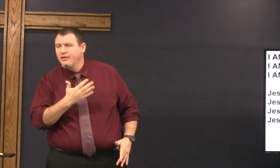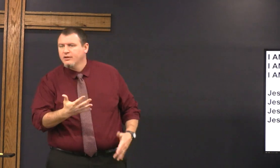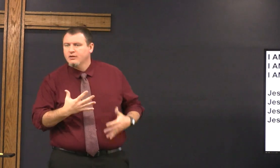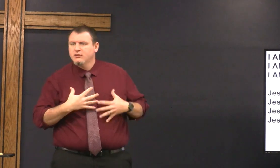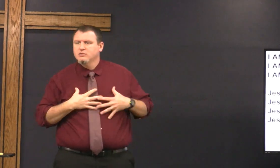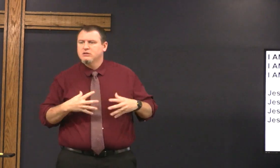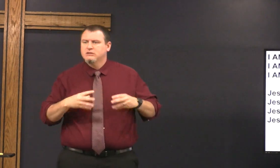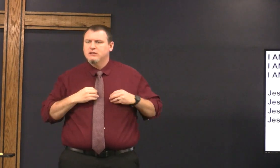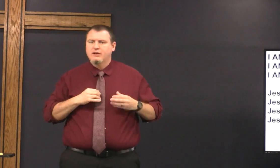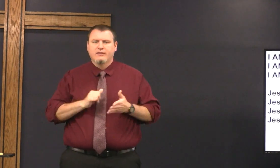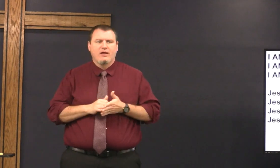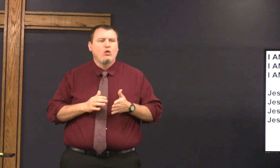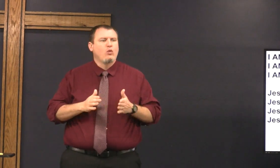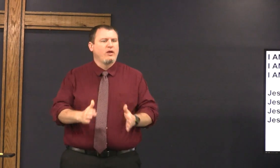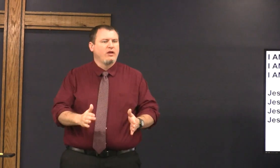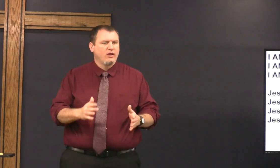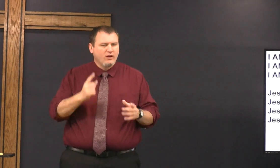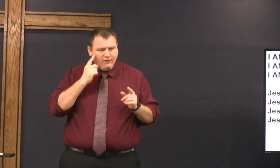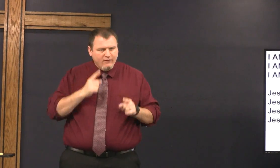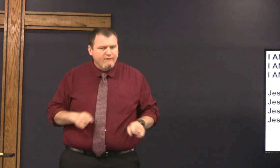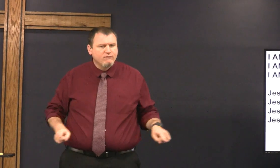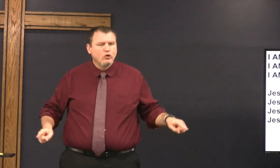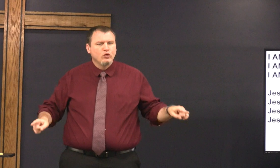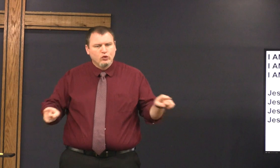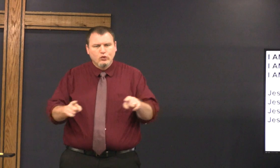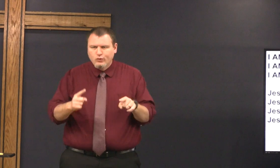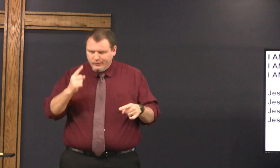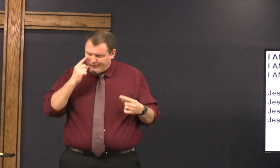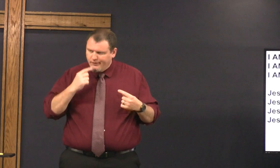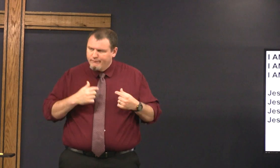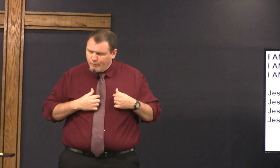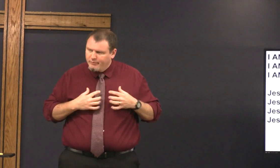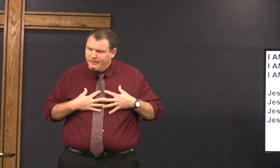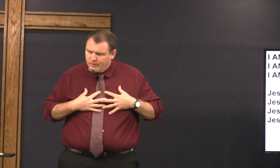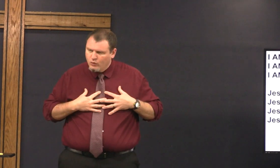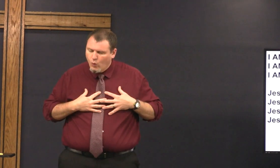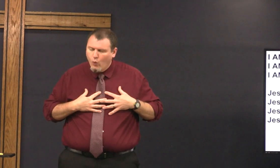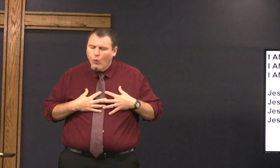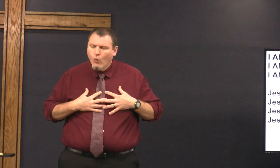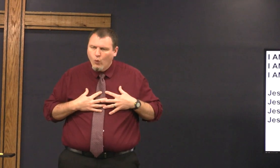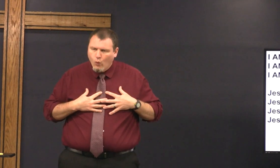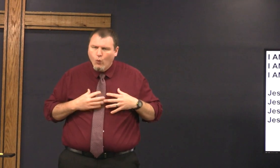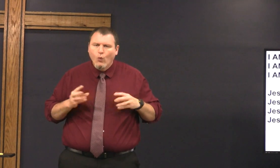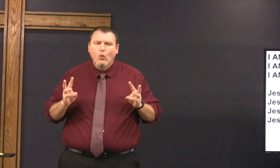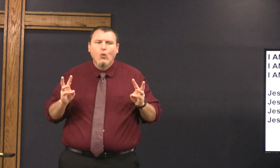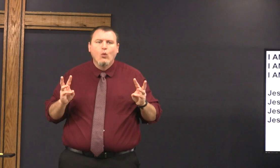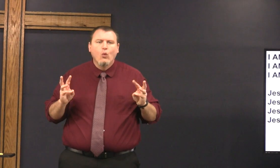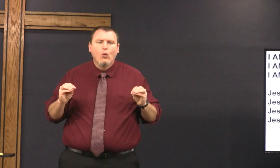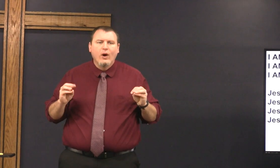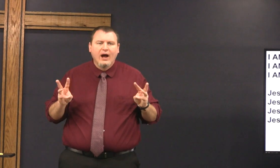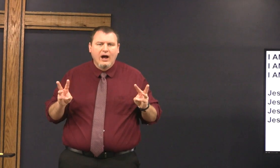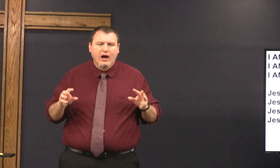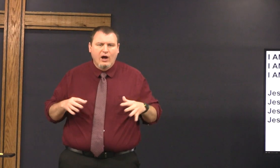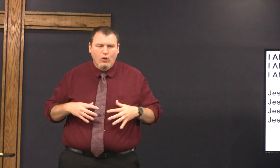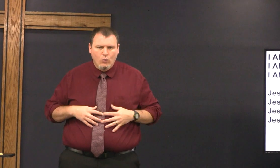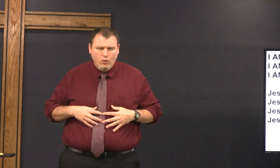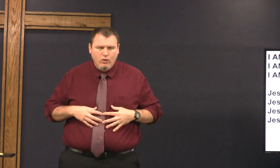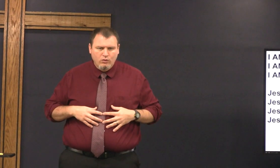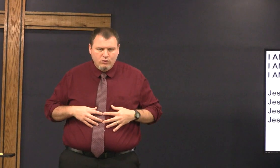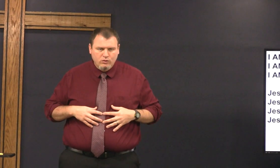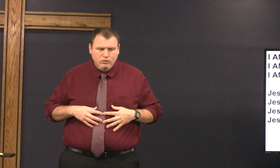but Jesus was willing to take that way for us for you and for me wow